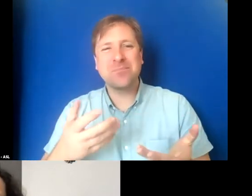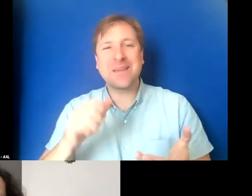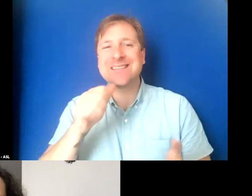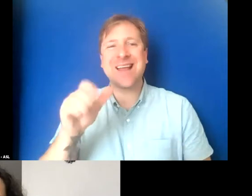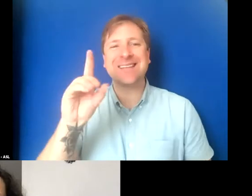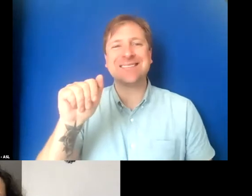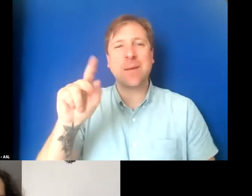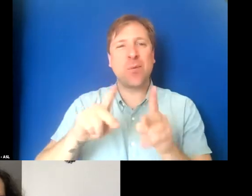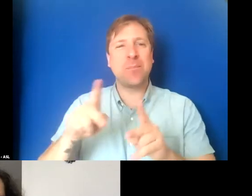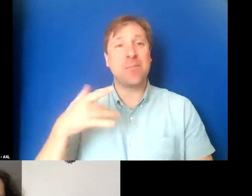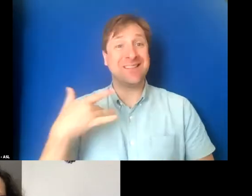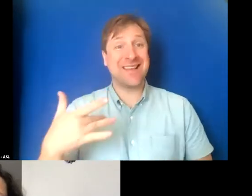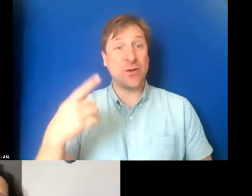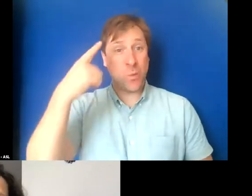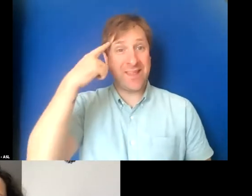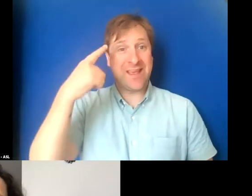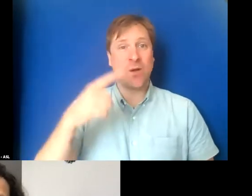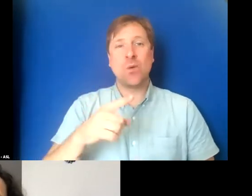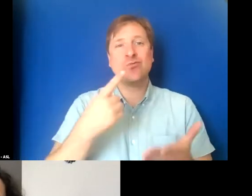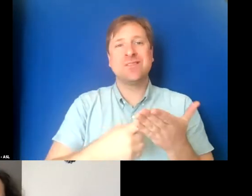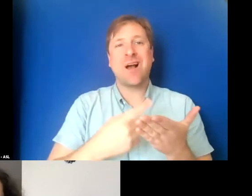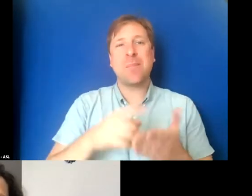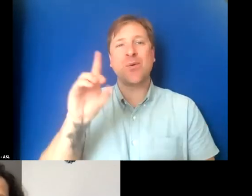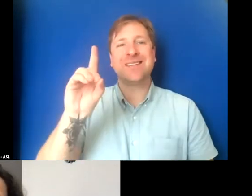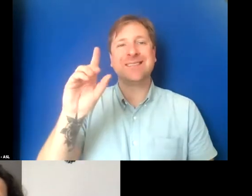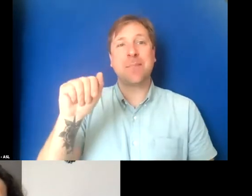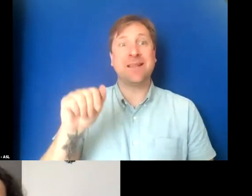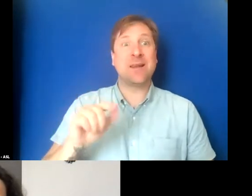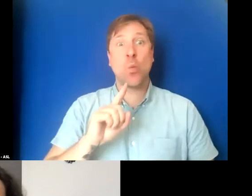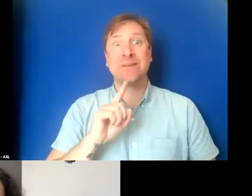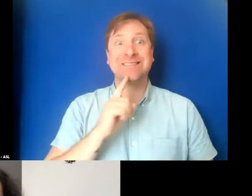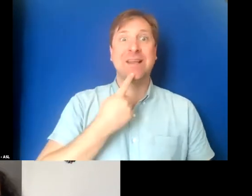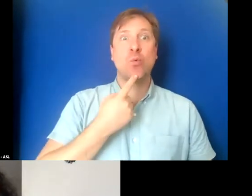people often think that when you talk about disability, it's serious and sad.